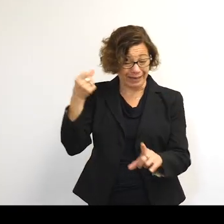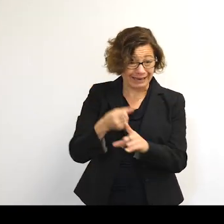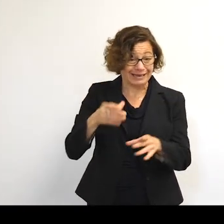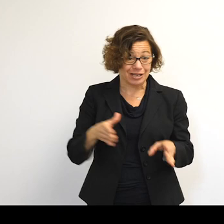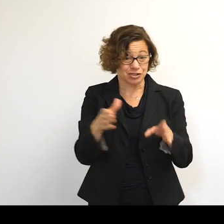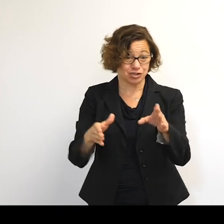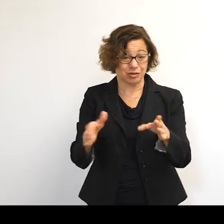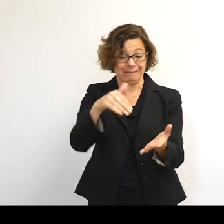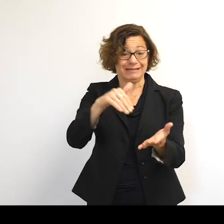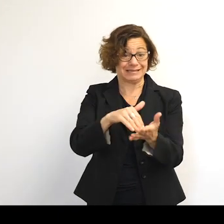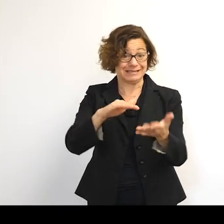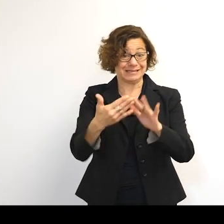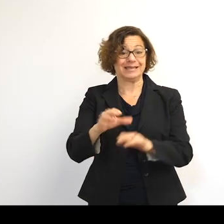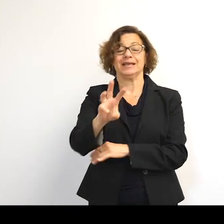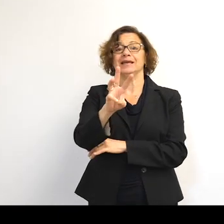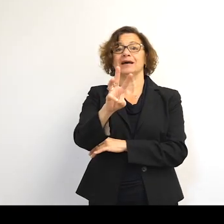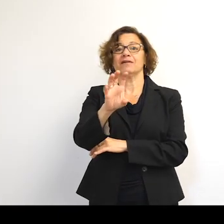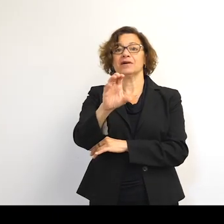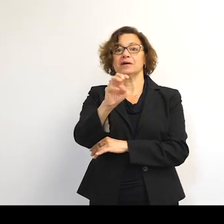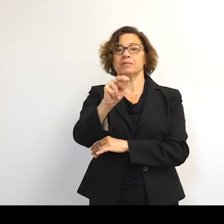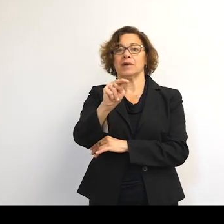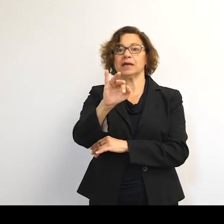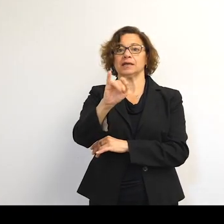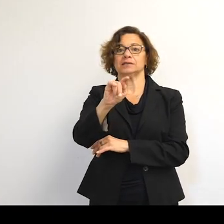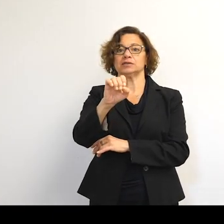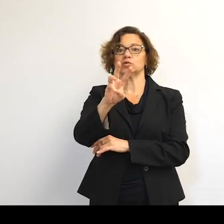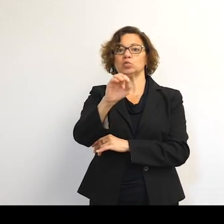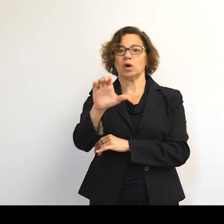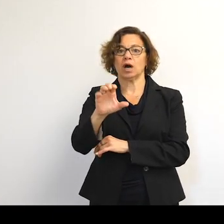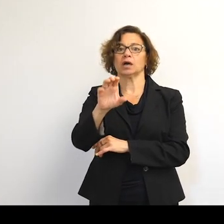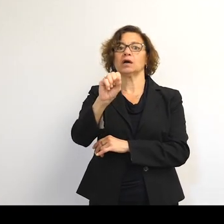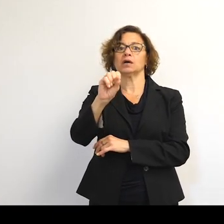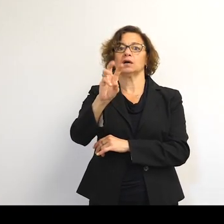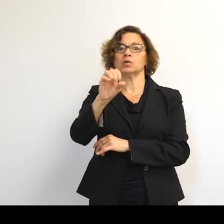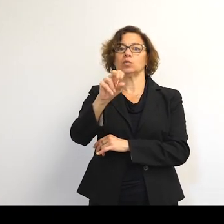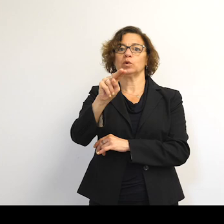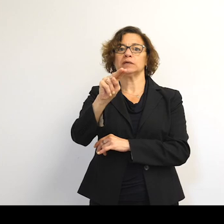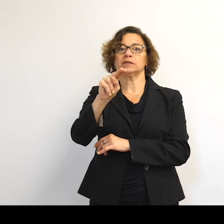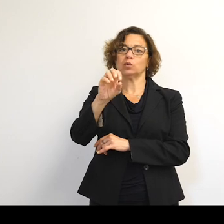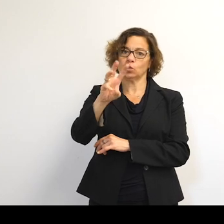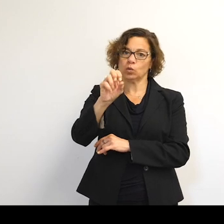Put yourself in their shoes. There's a little plaque. Sputnik 4 satellite fragment was recovered at the site